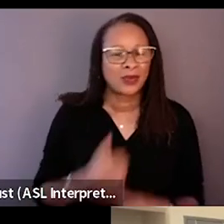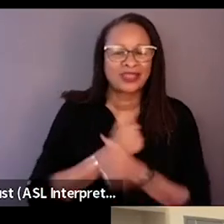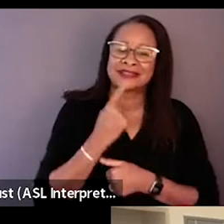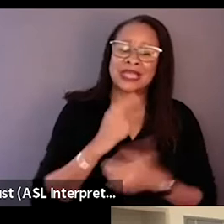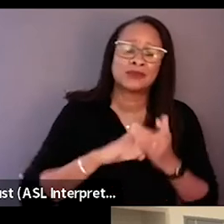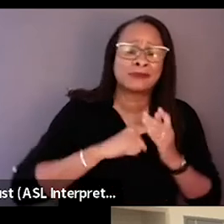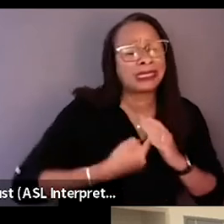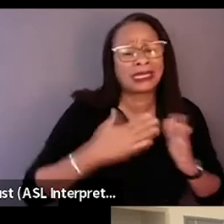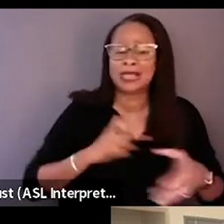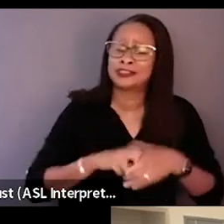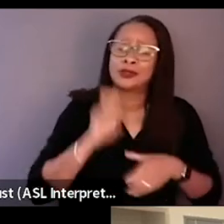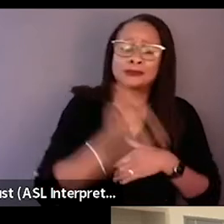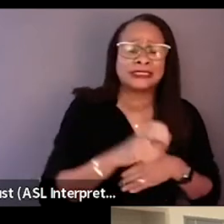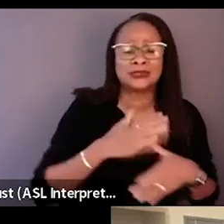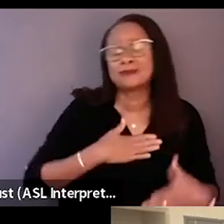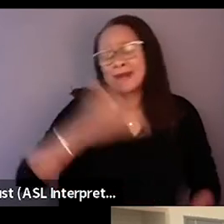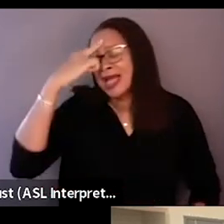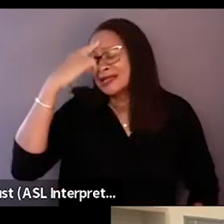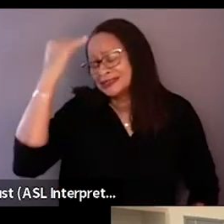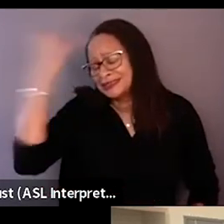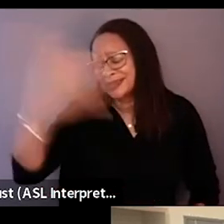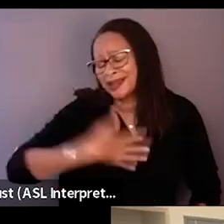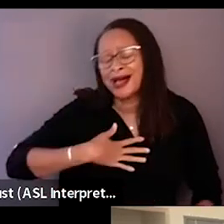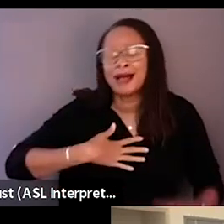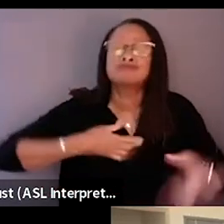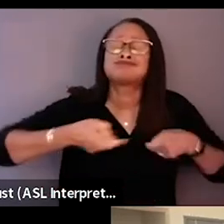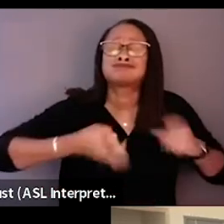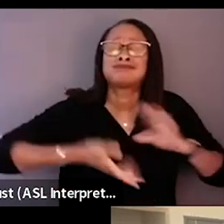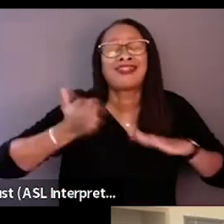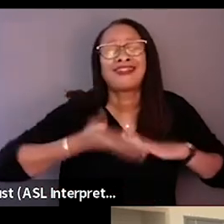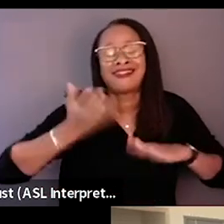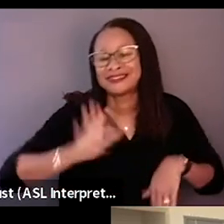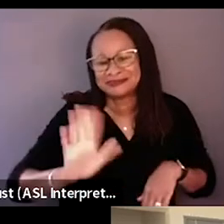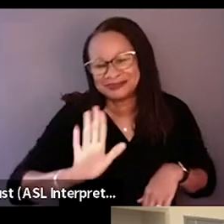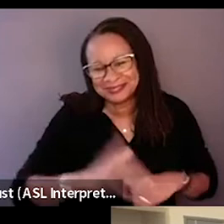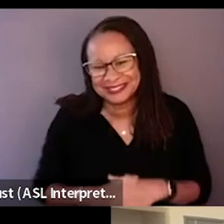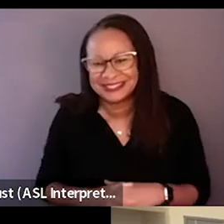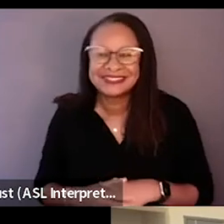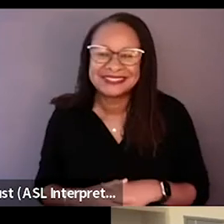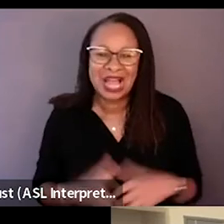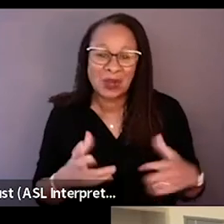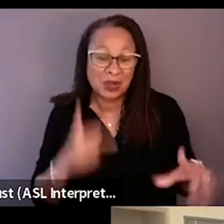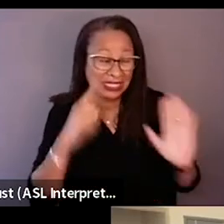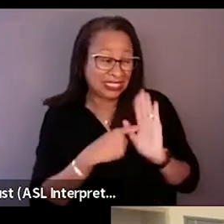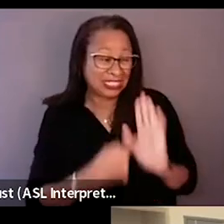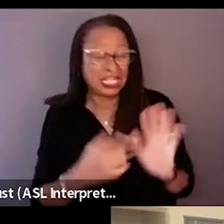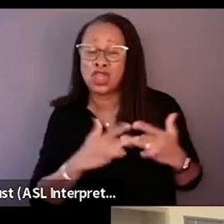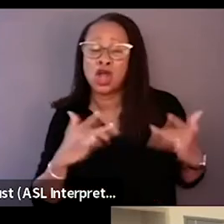and that it was my idea and that I wanted to show a great sizzling portrait of the heartland of America.